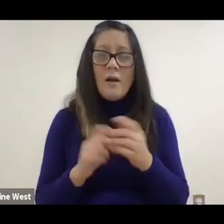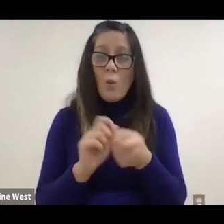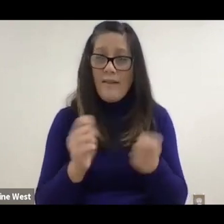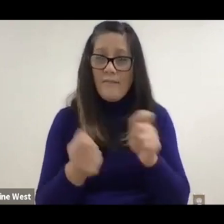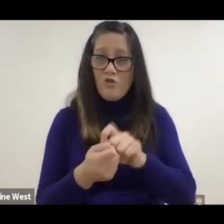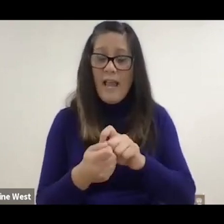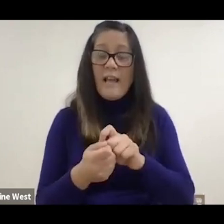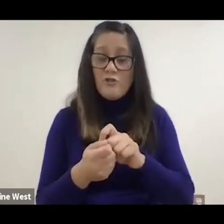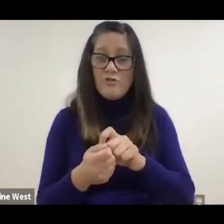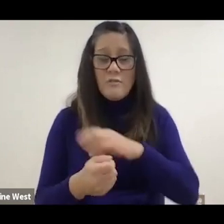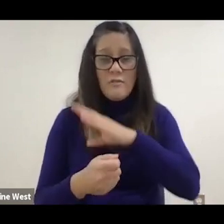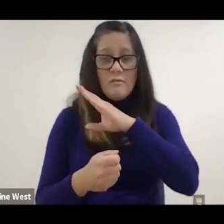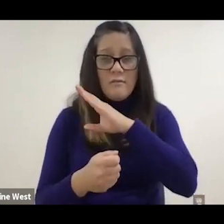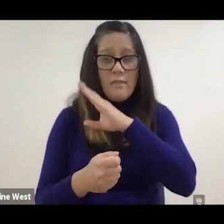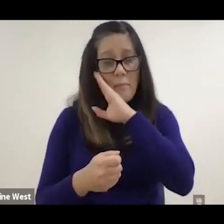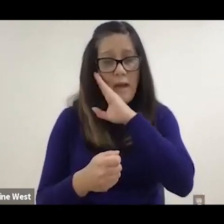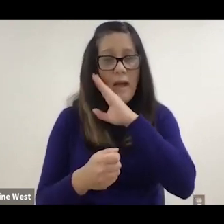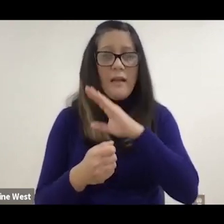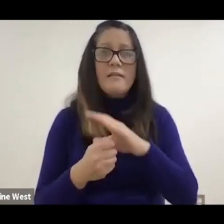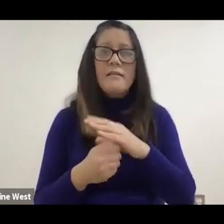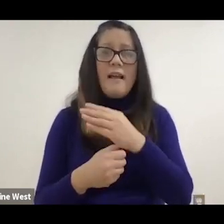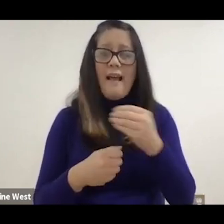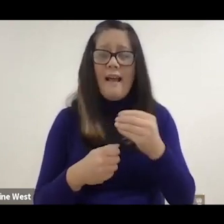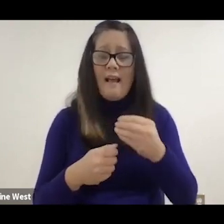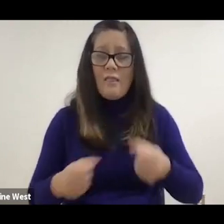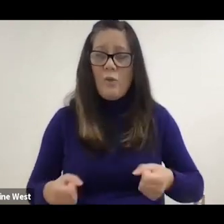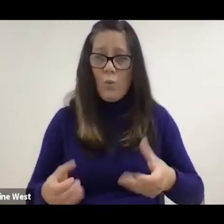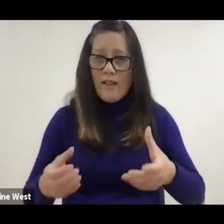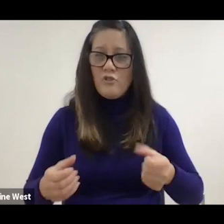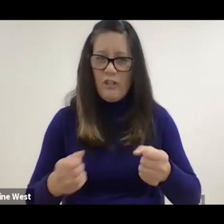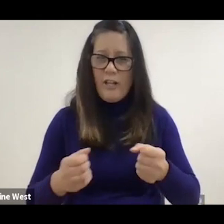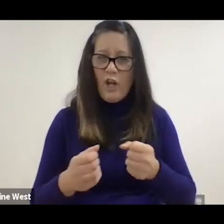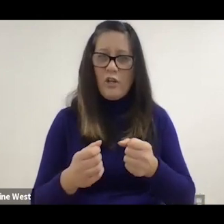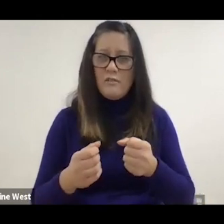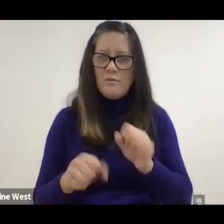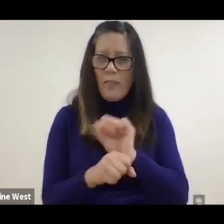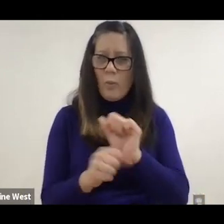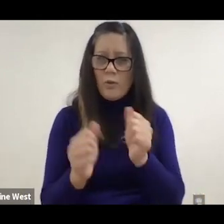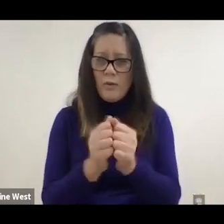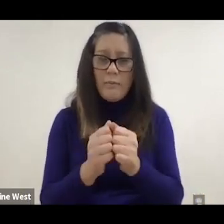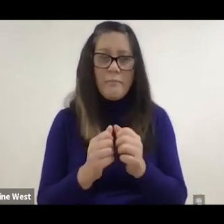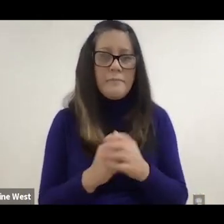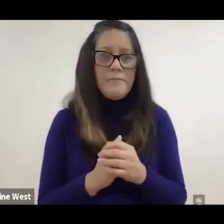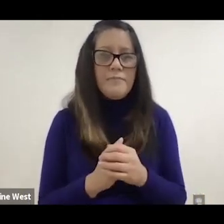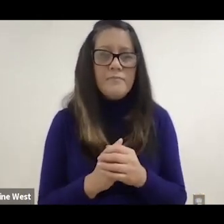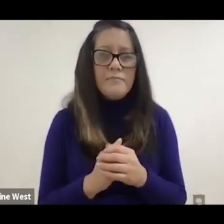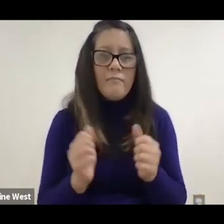So basically with the use of a smart phone or a tablet, the two coordinate each other.